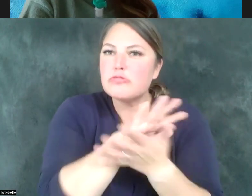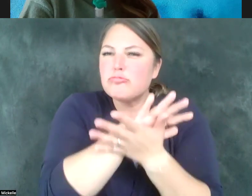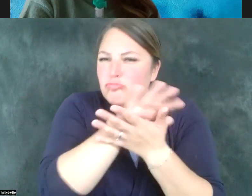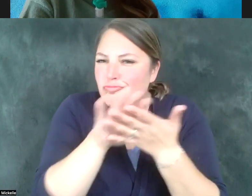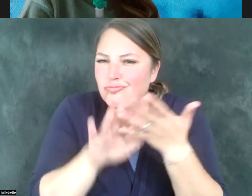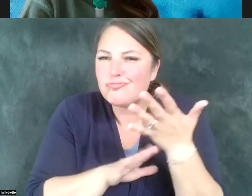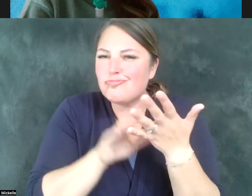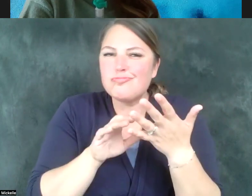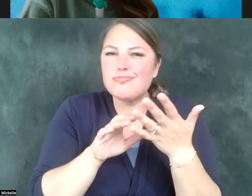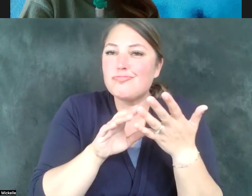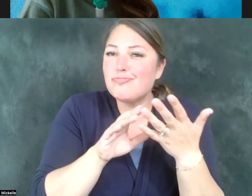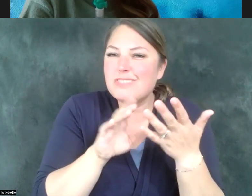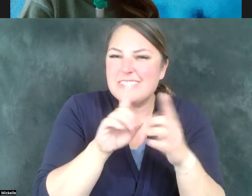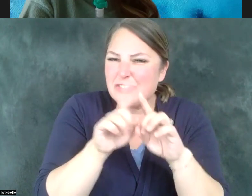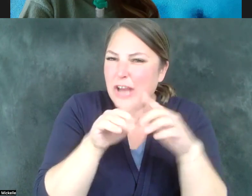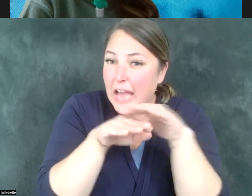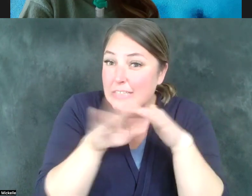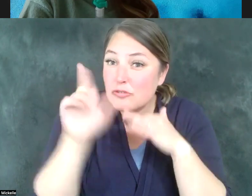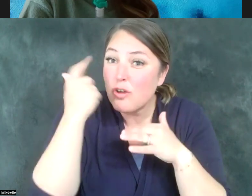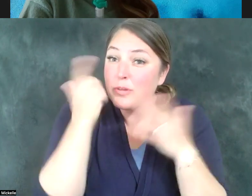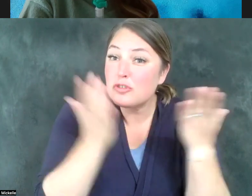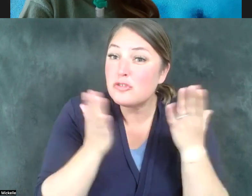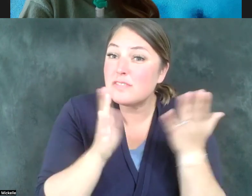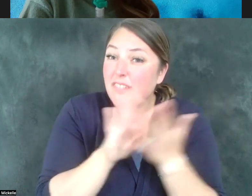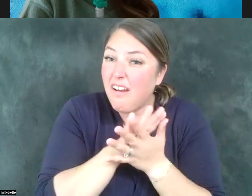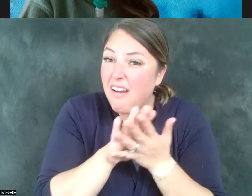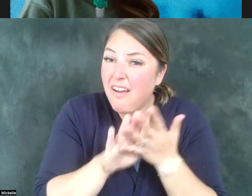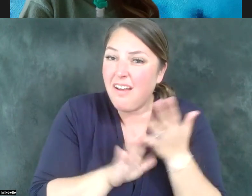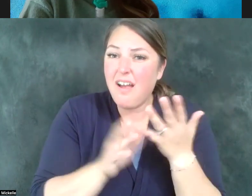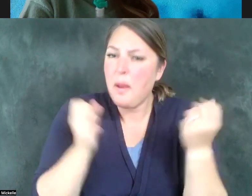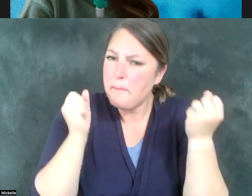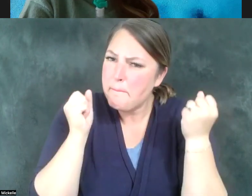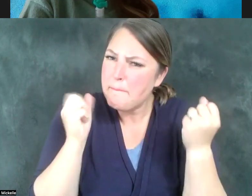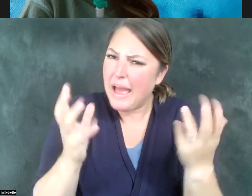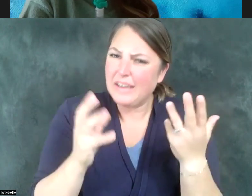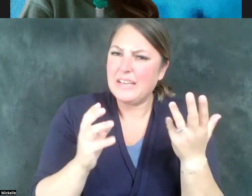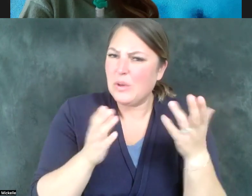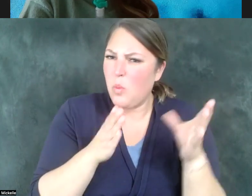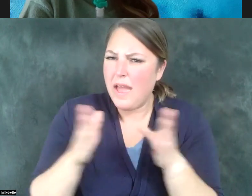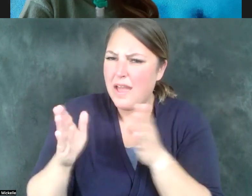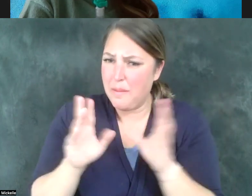government services, access to government services. And there are so many ways in which individuals who are struggling with